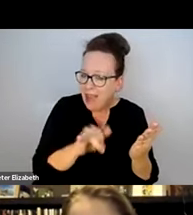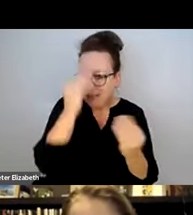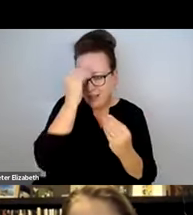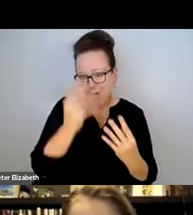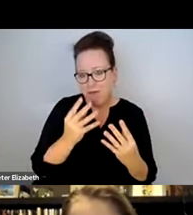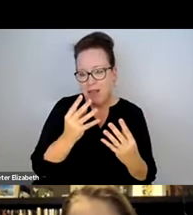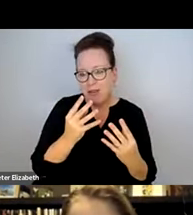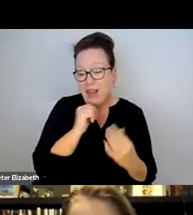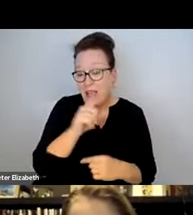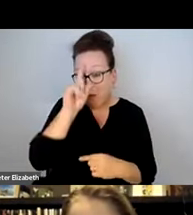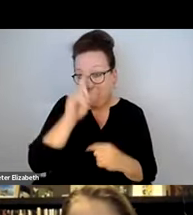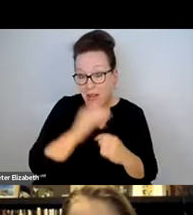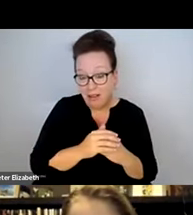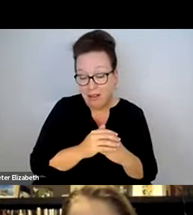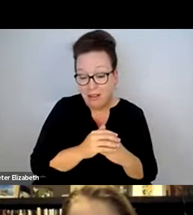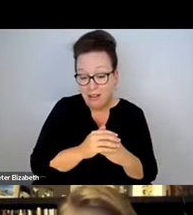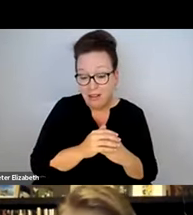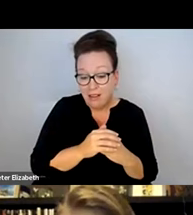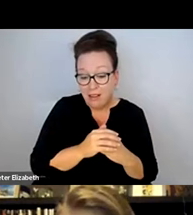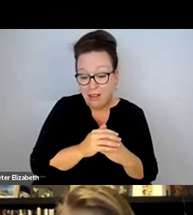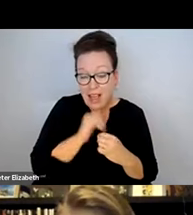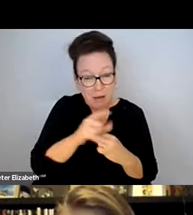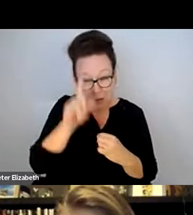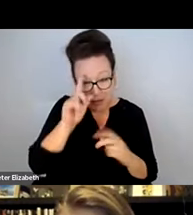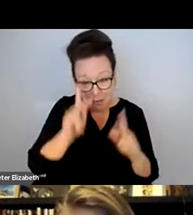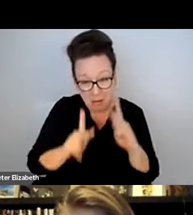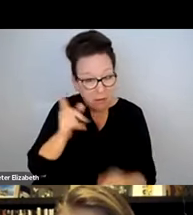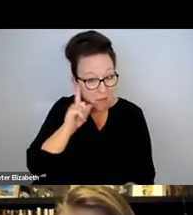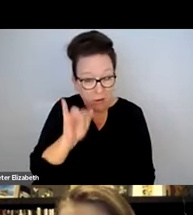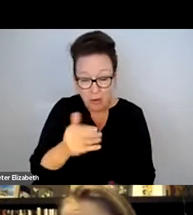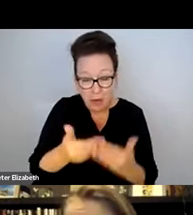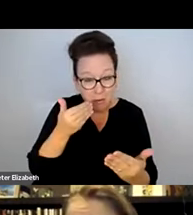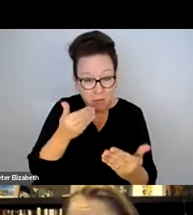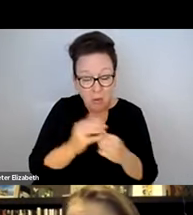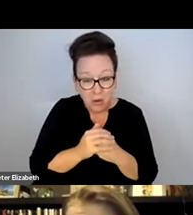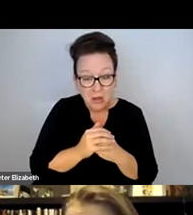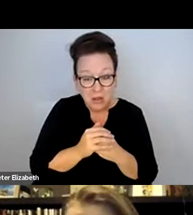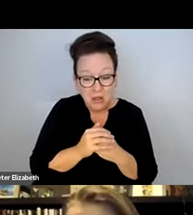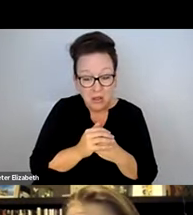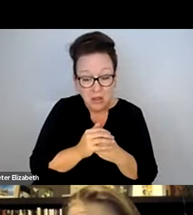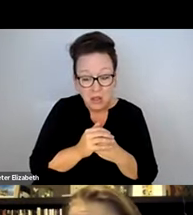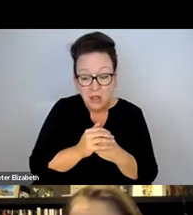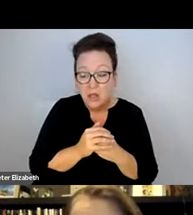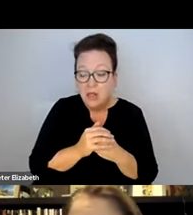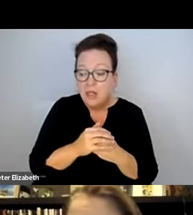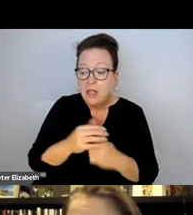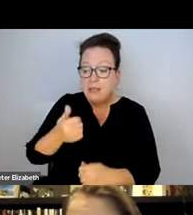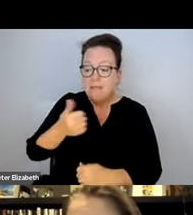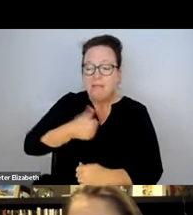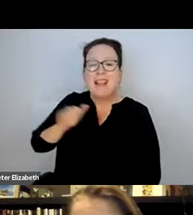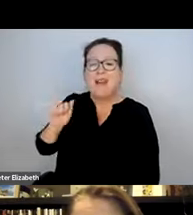ACCORDING TO THE ORDINANCE. THAT'S A PIECE OF INFORMATION I DON'T THINK MOST OF US HAVE HEARD BEFORE.